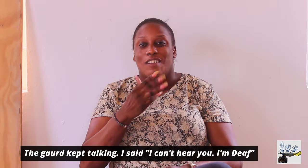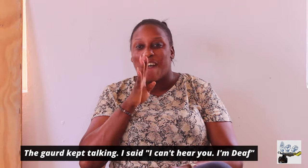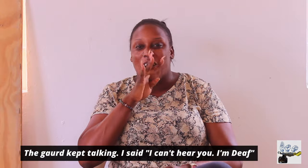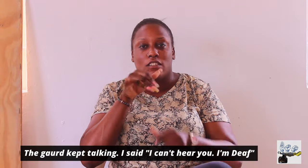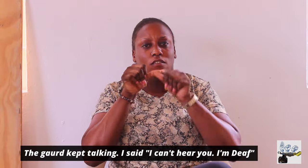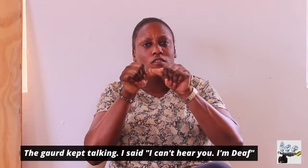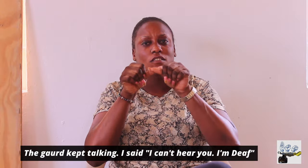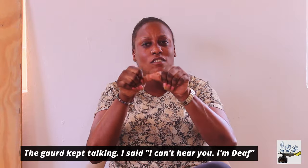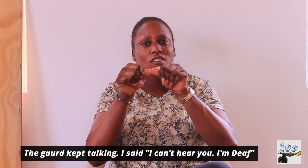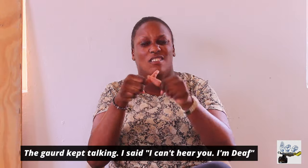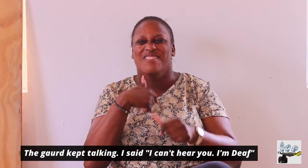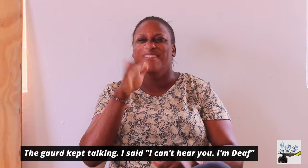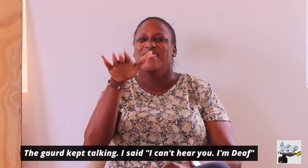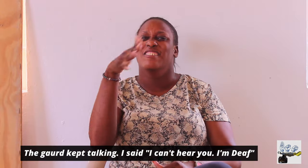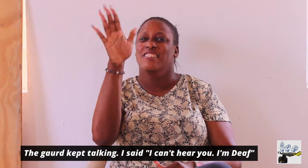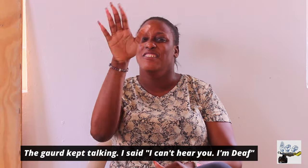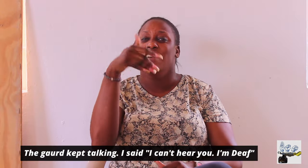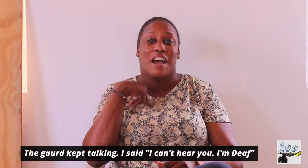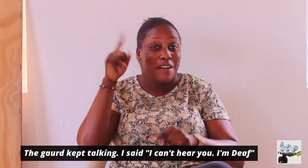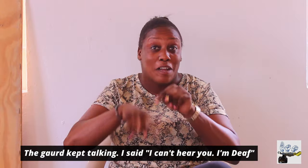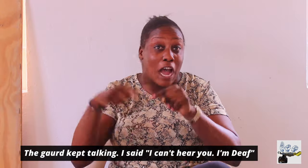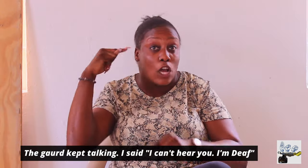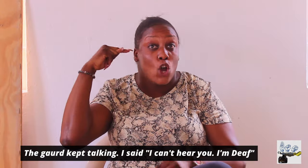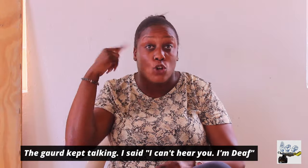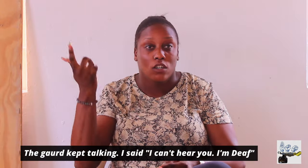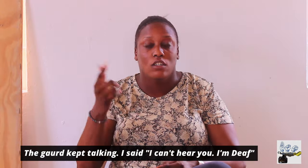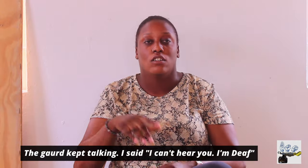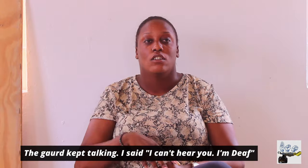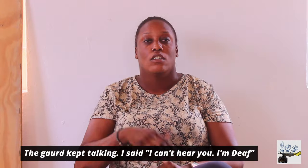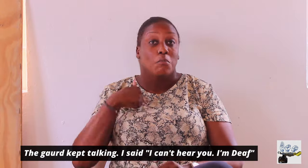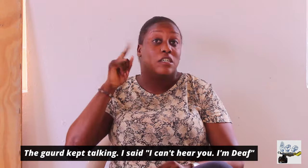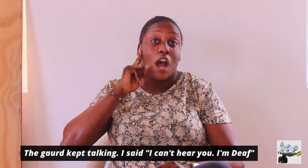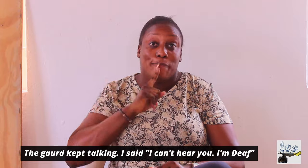The guard kept talking I said I can't hear you I'm deaf.